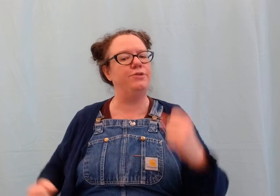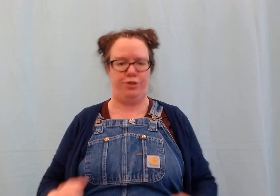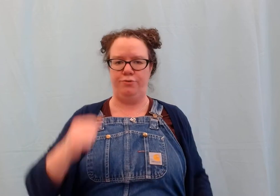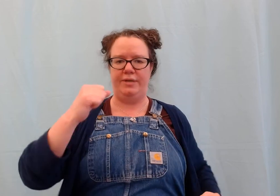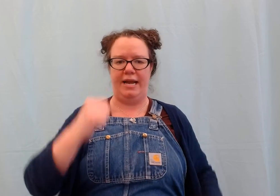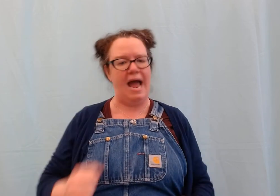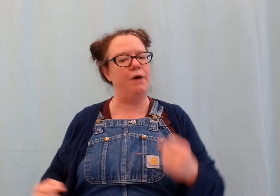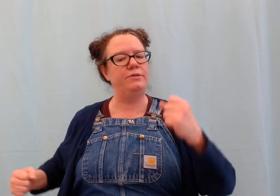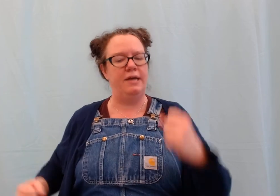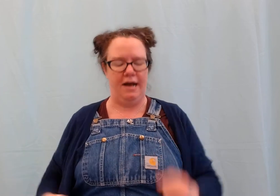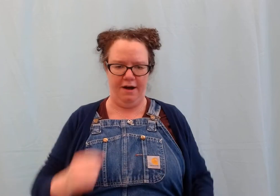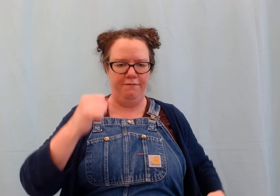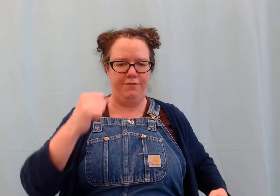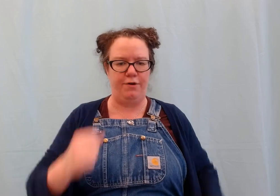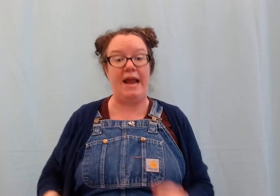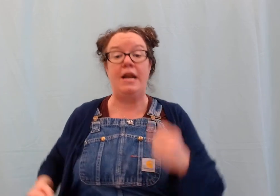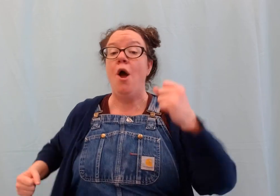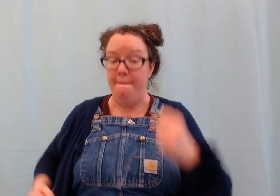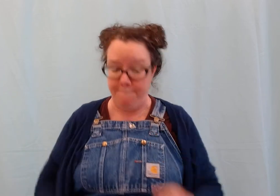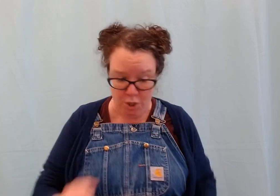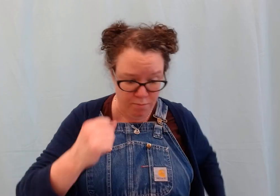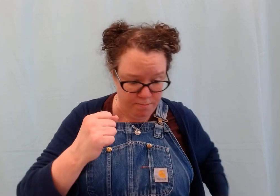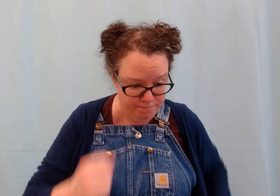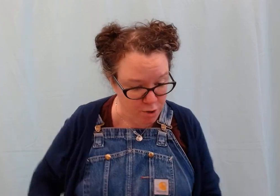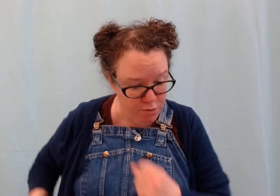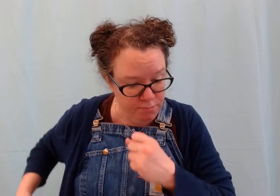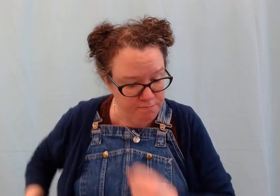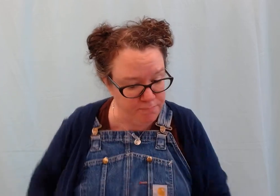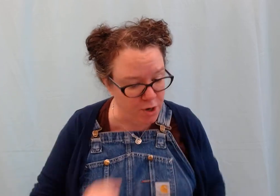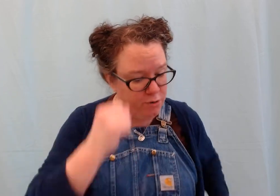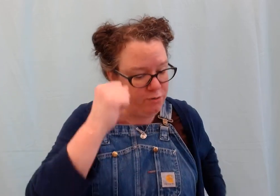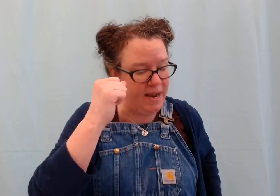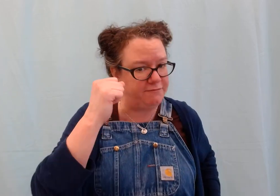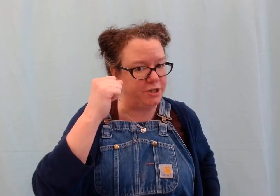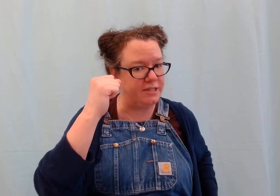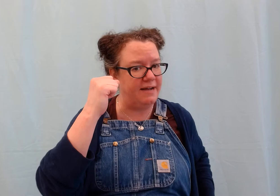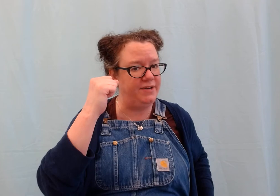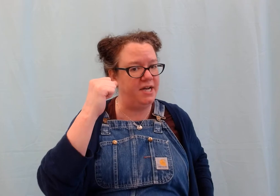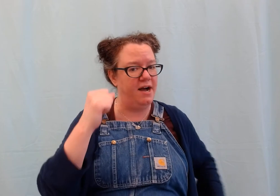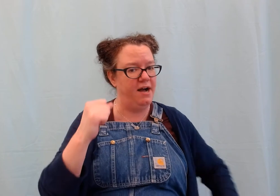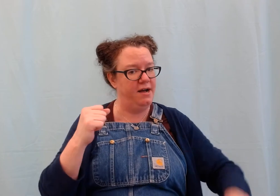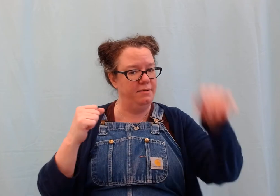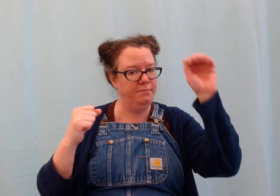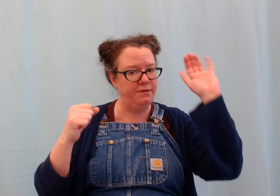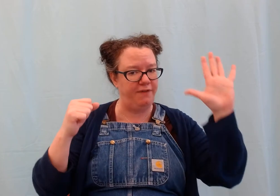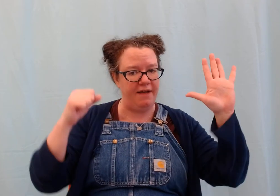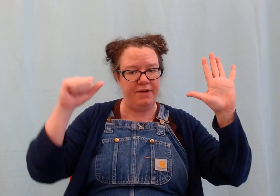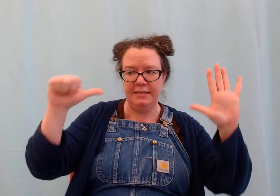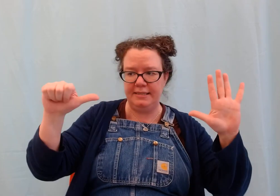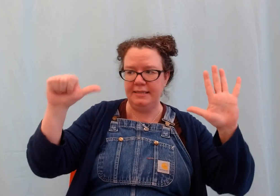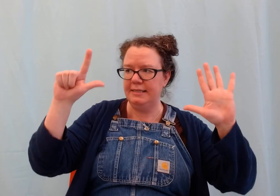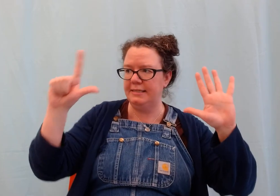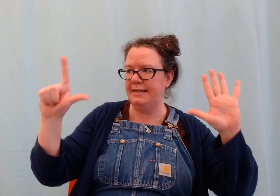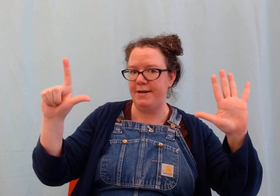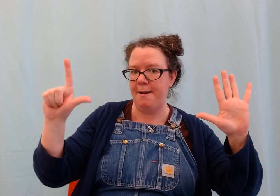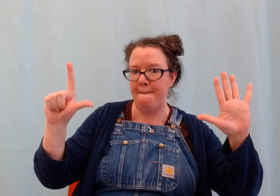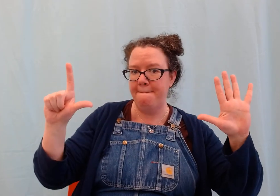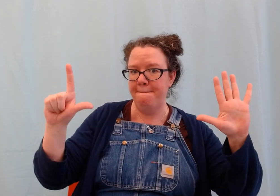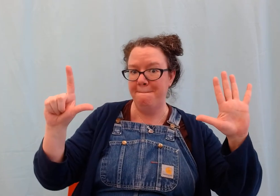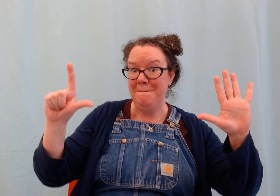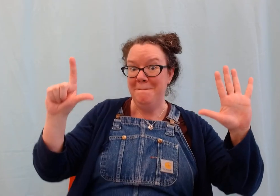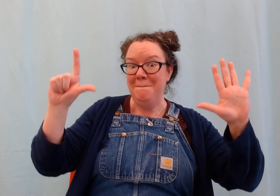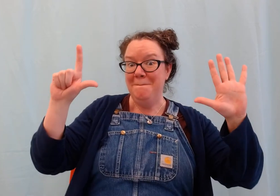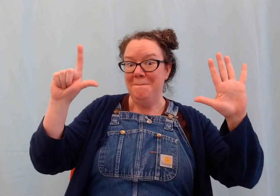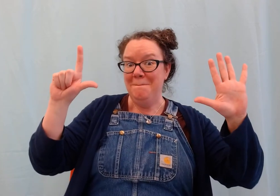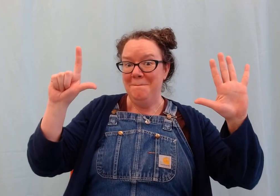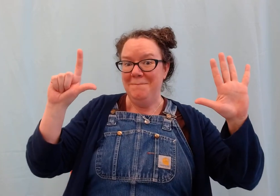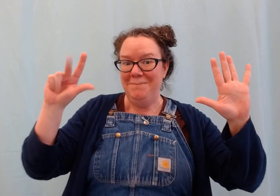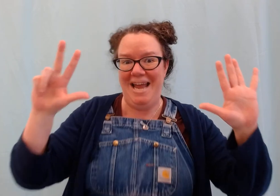#to get out of the rain. Boom, boom, boom.# After seven comes ... five, six, seven, eight.